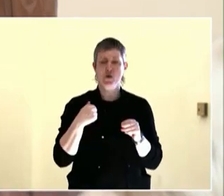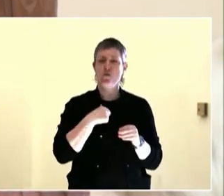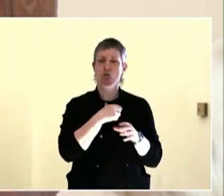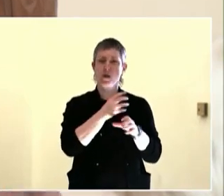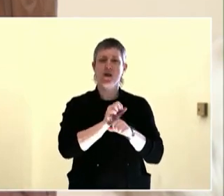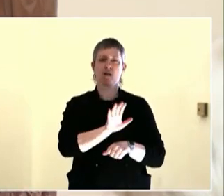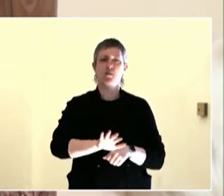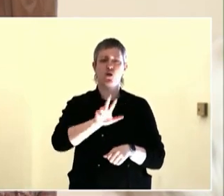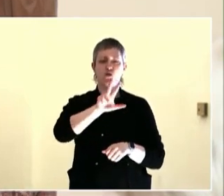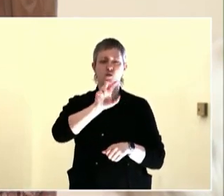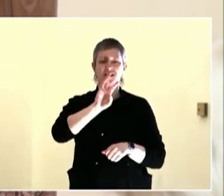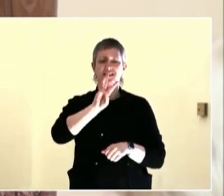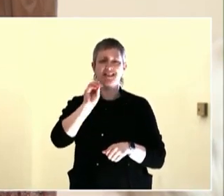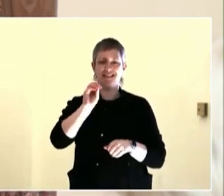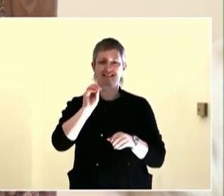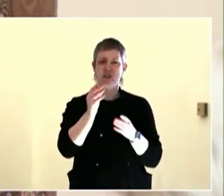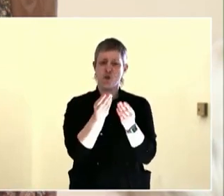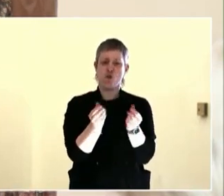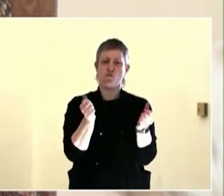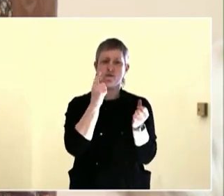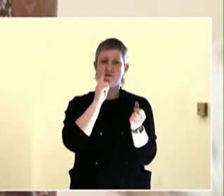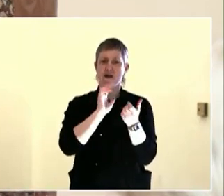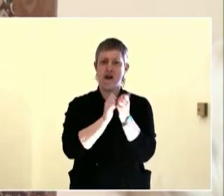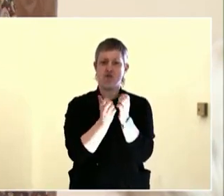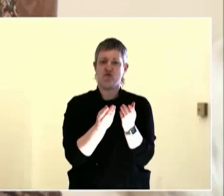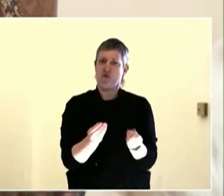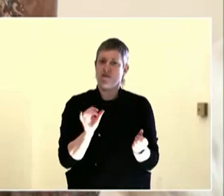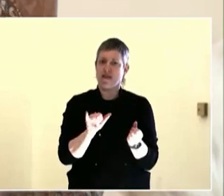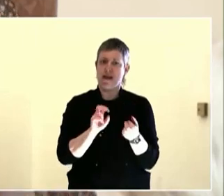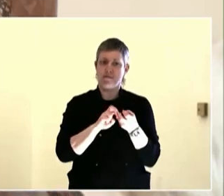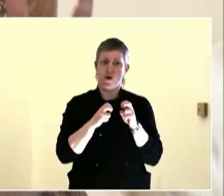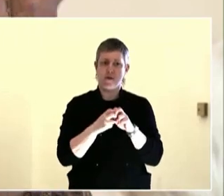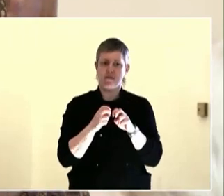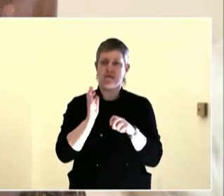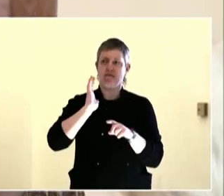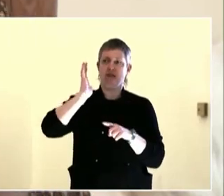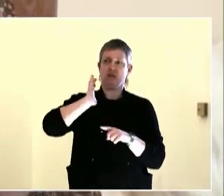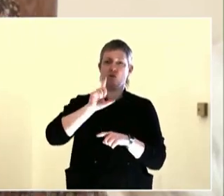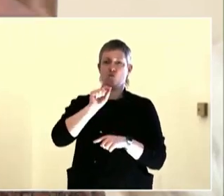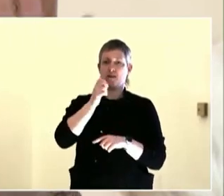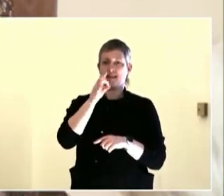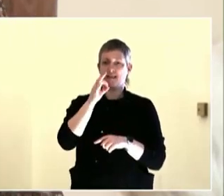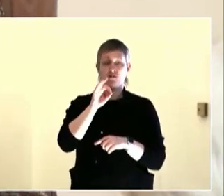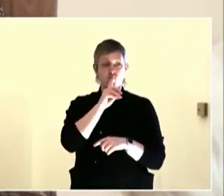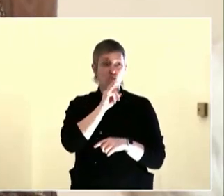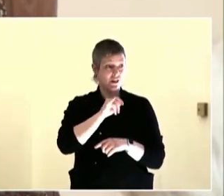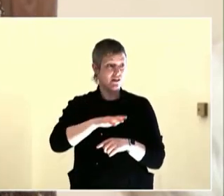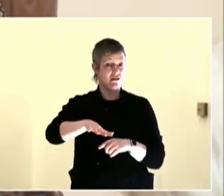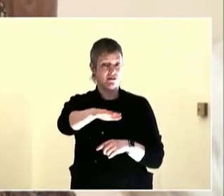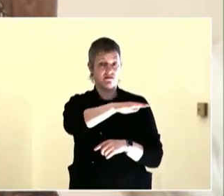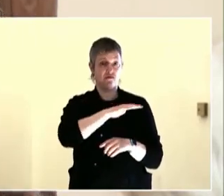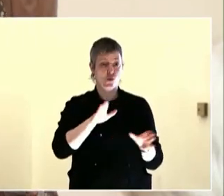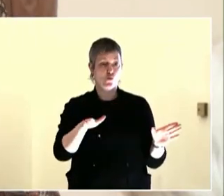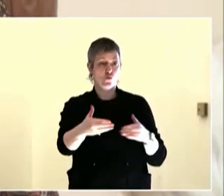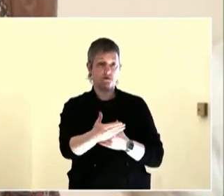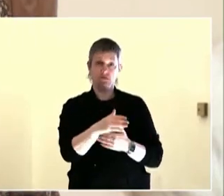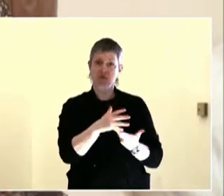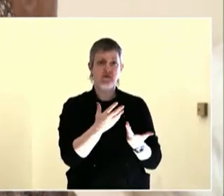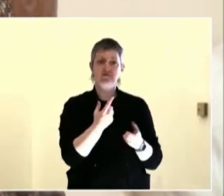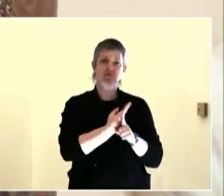present, past, future. People do not engage if they are not interested in the subject